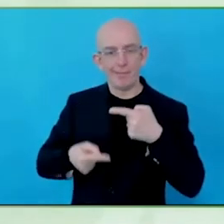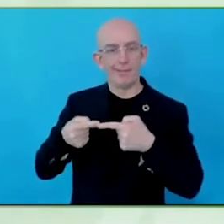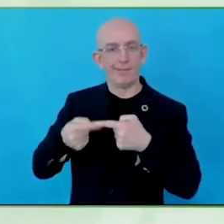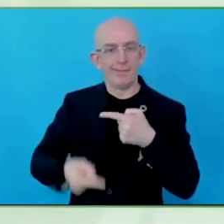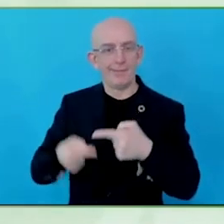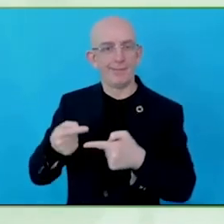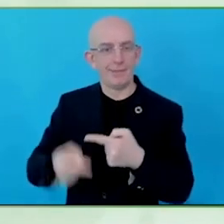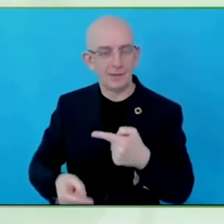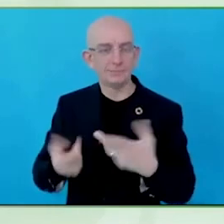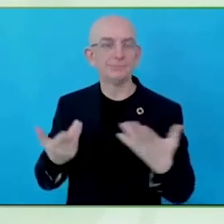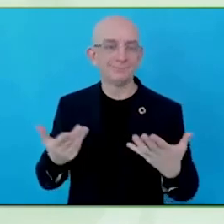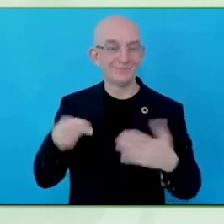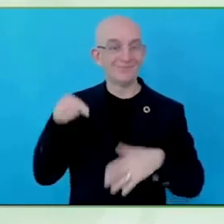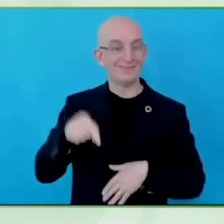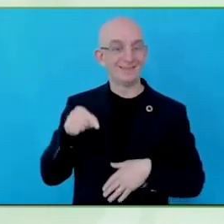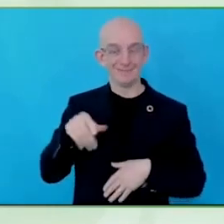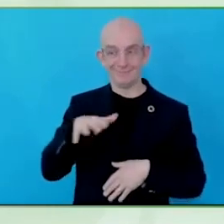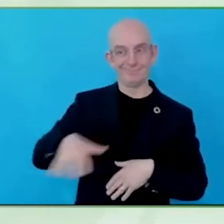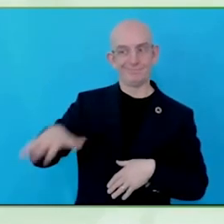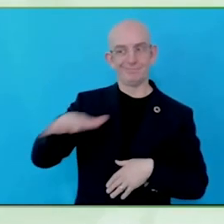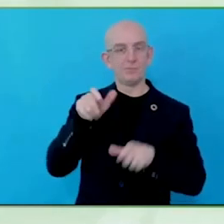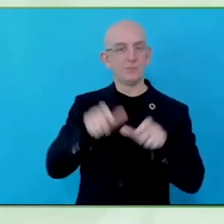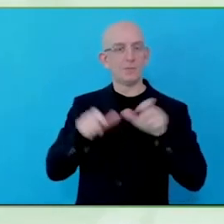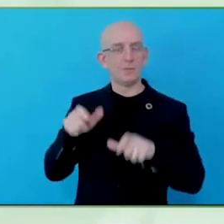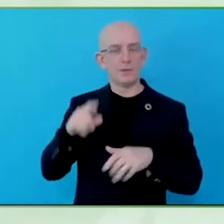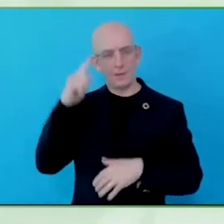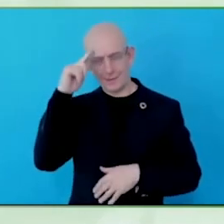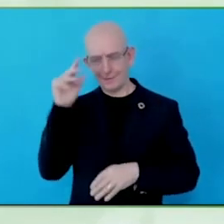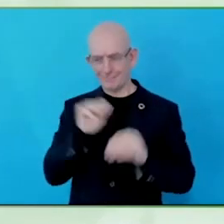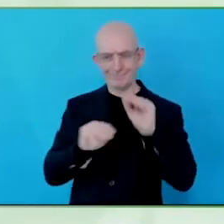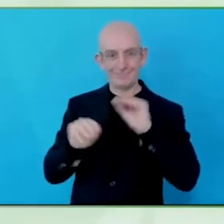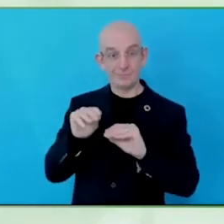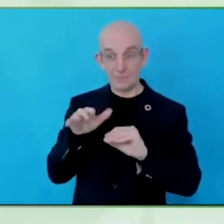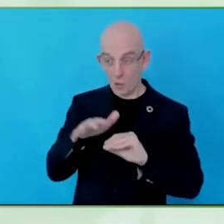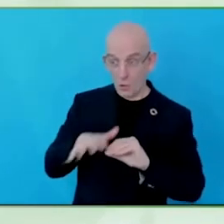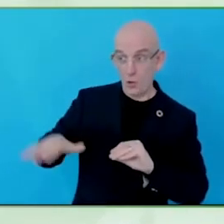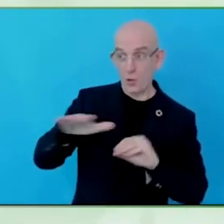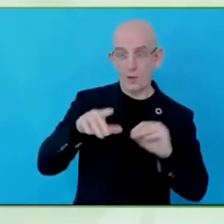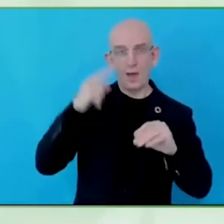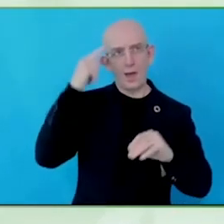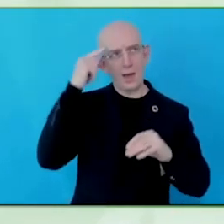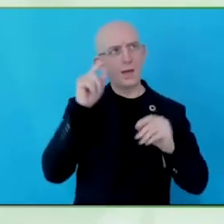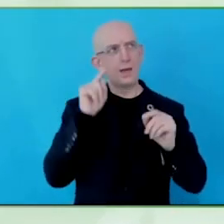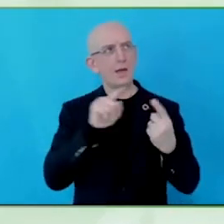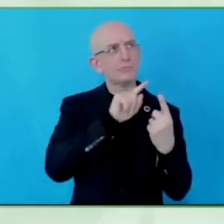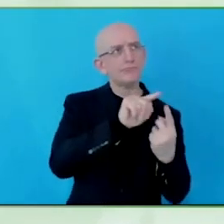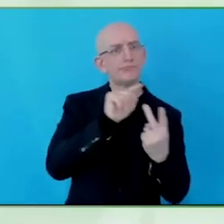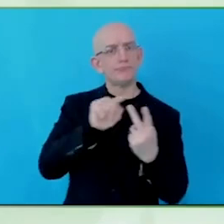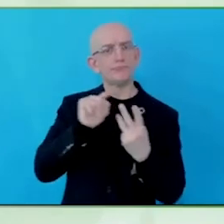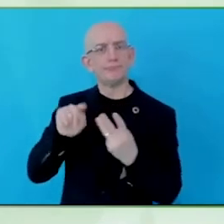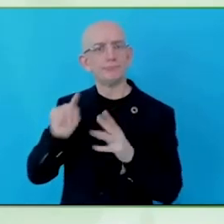There is an ease failure, which is when you are aware of the